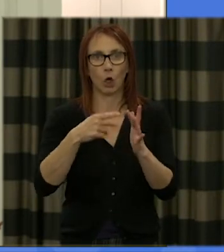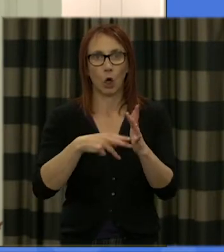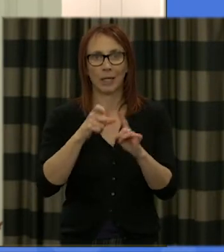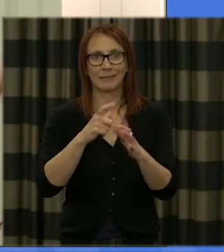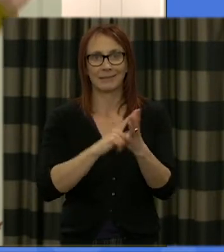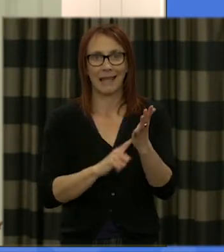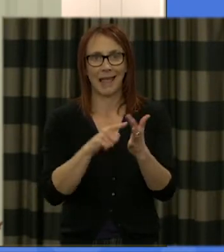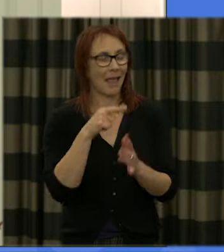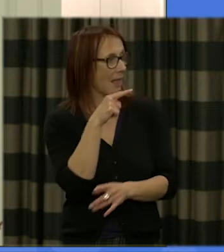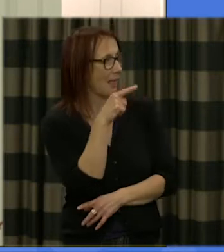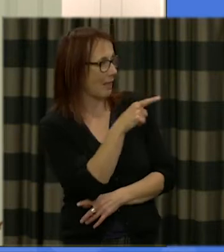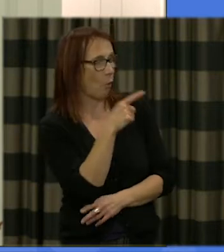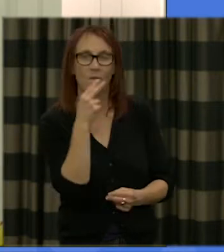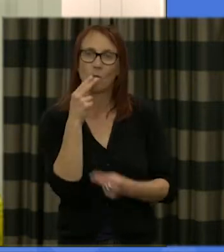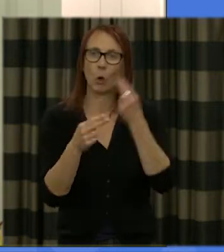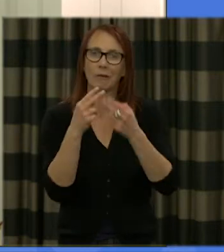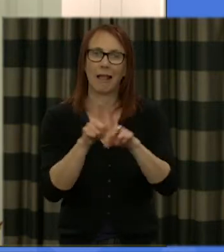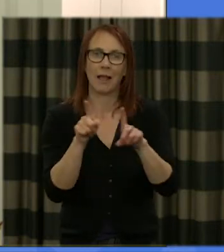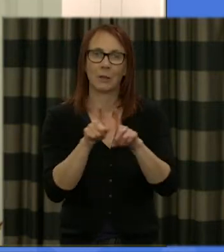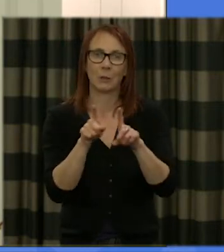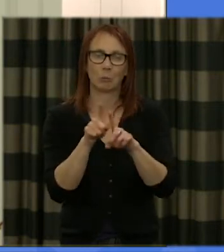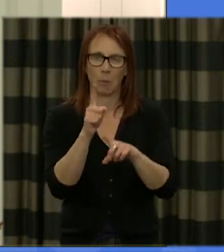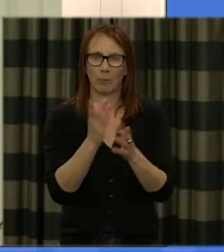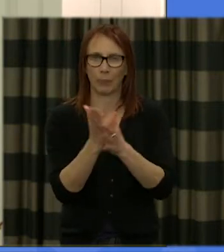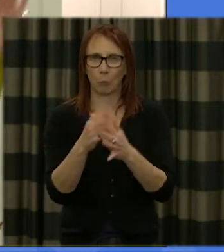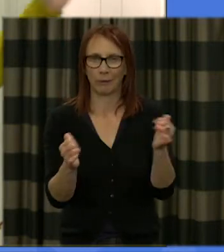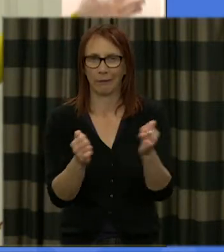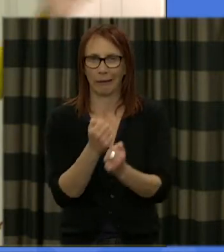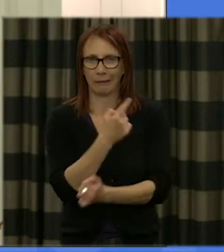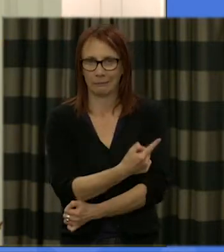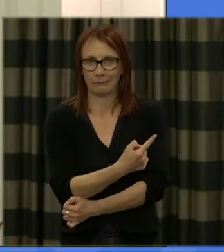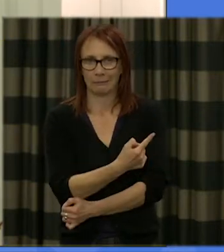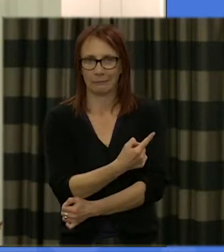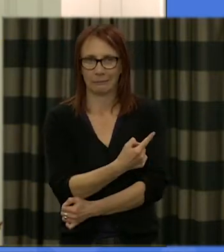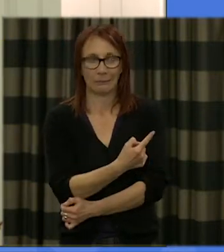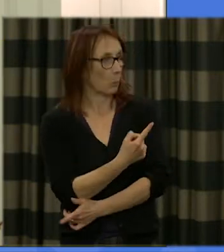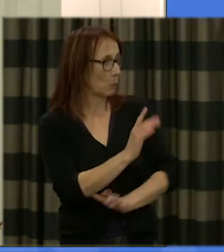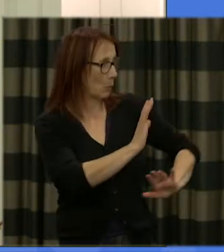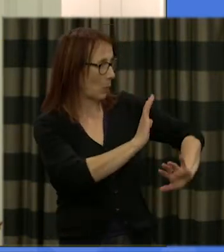oh there you go blinded by proximity lovely Chris thanks so much for joining